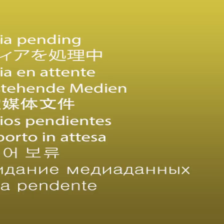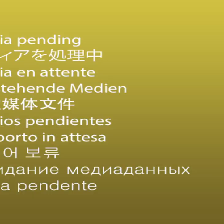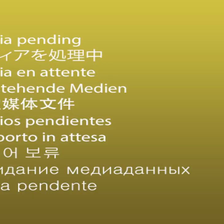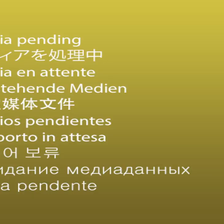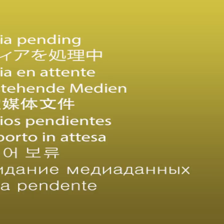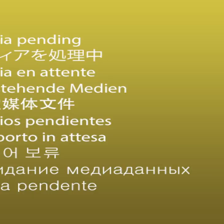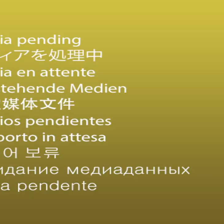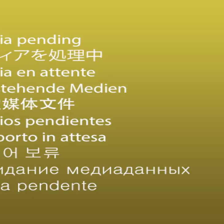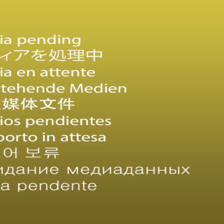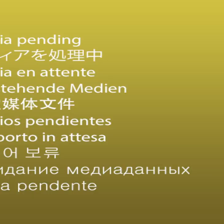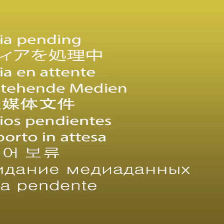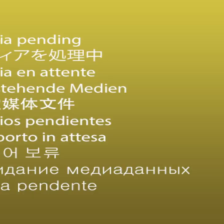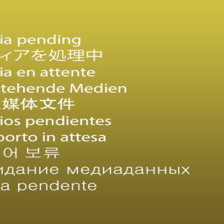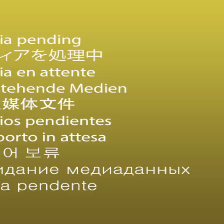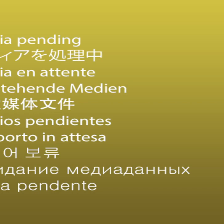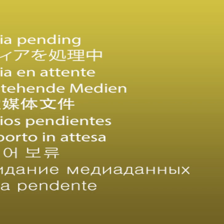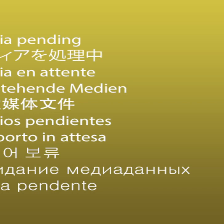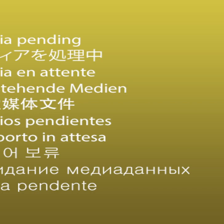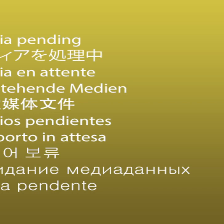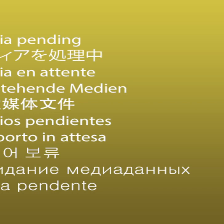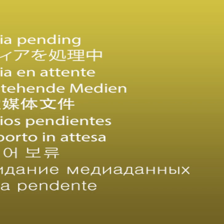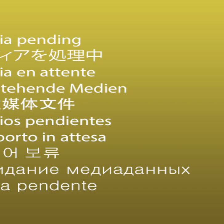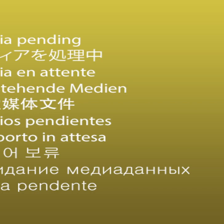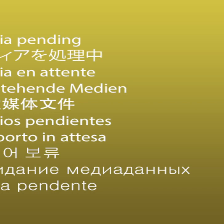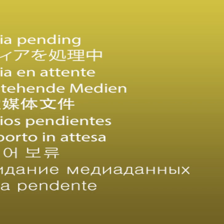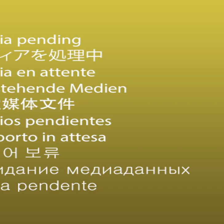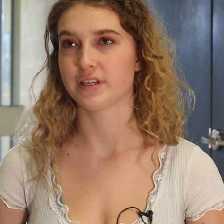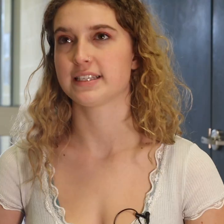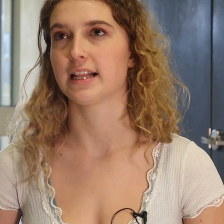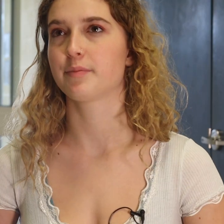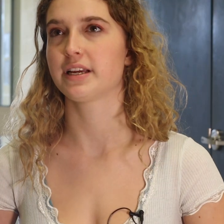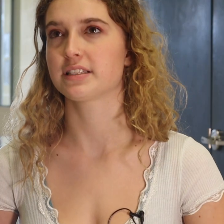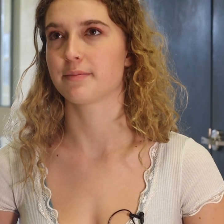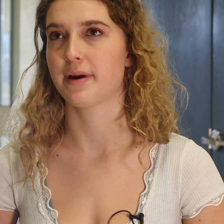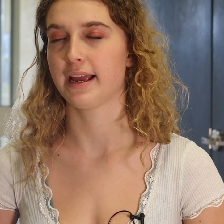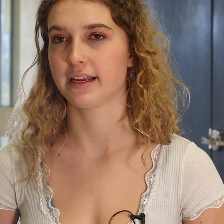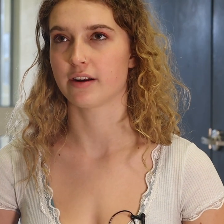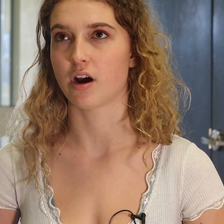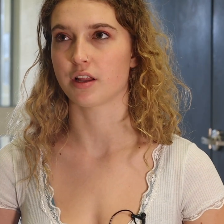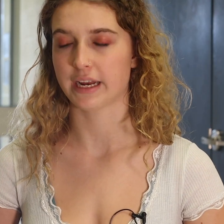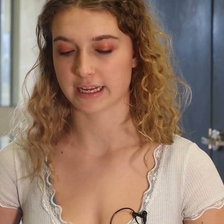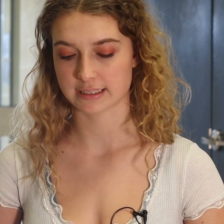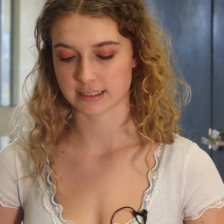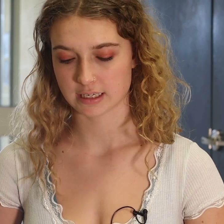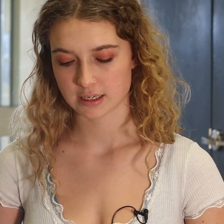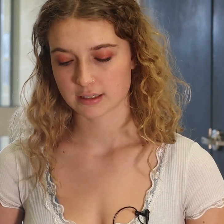My family is Athiest, but we celebrate some Pagan holidays and